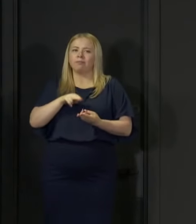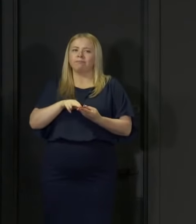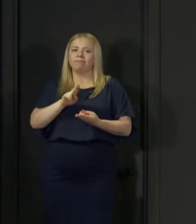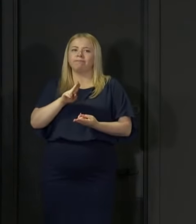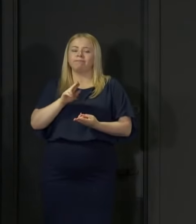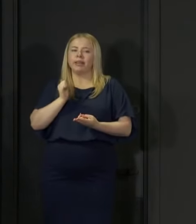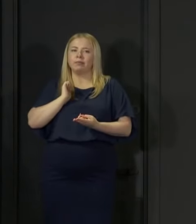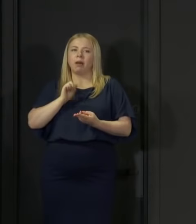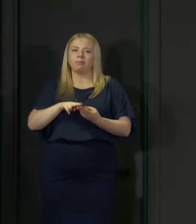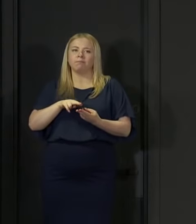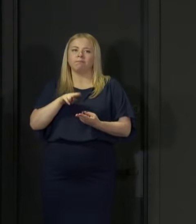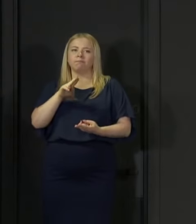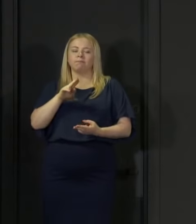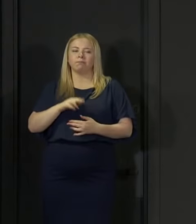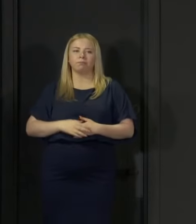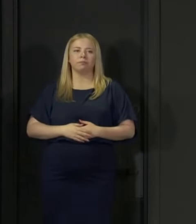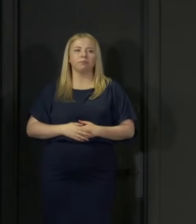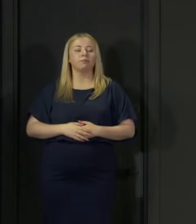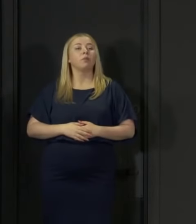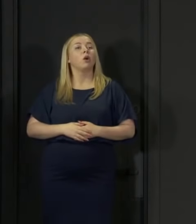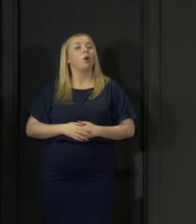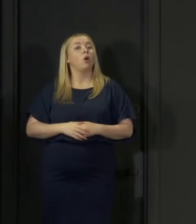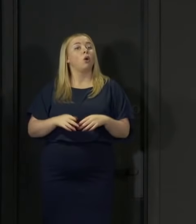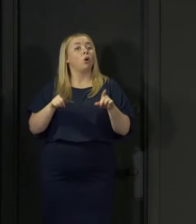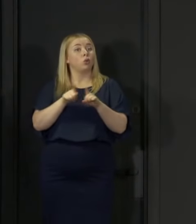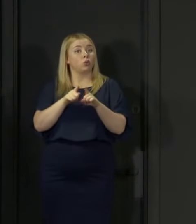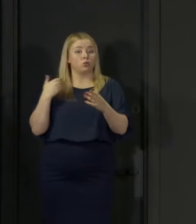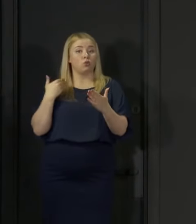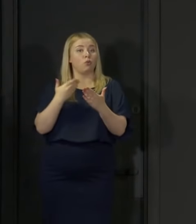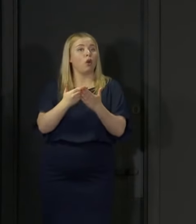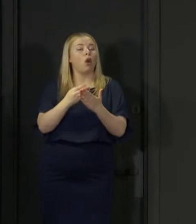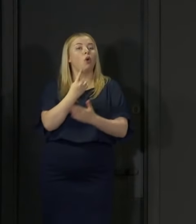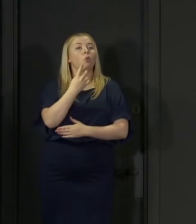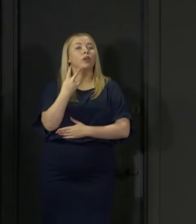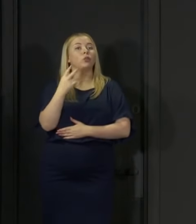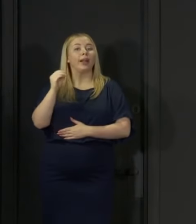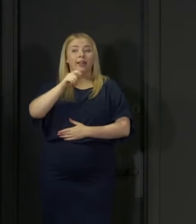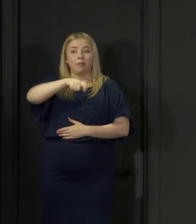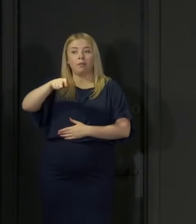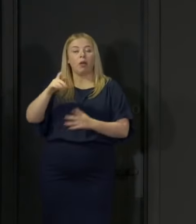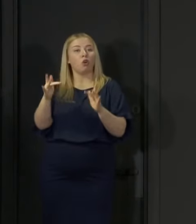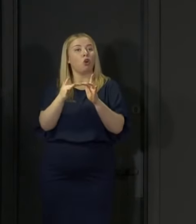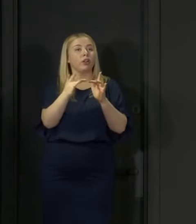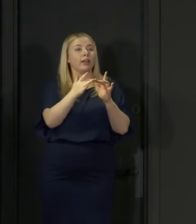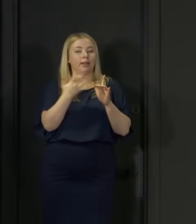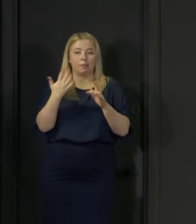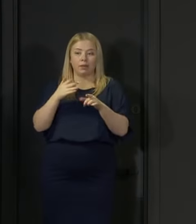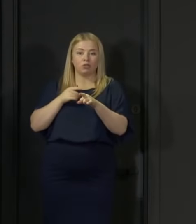I can also confirm that, so far, 120 contacts have been traced through the Test and Protect system.